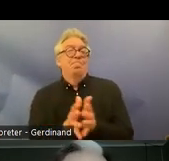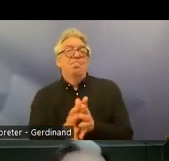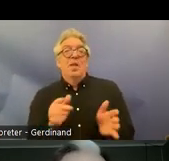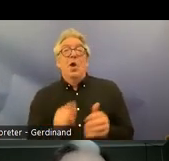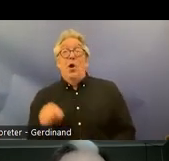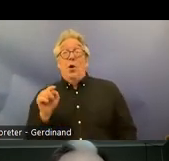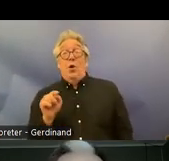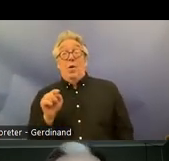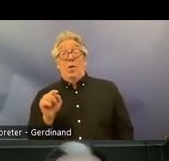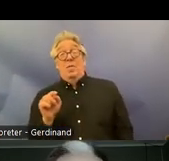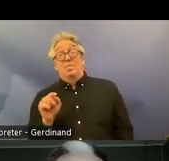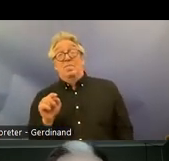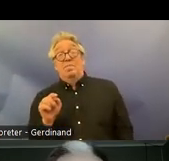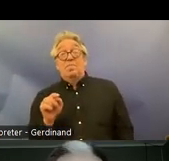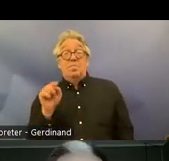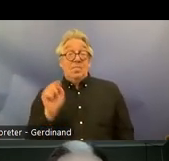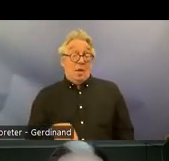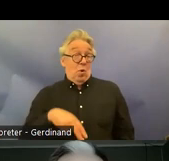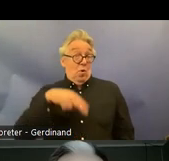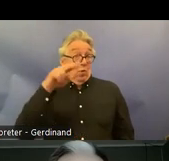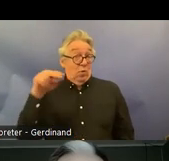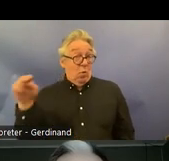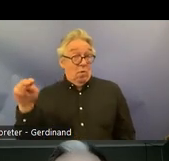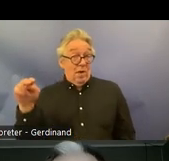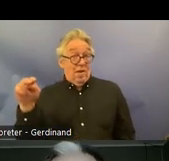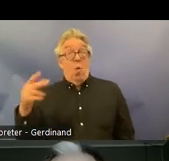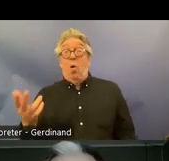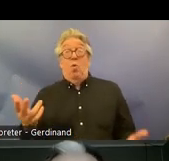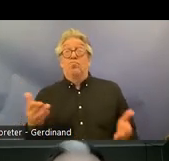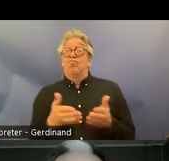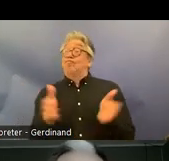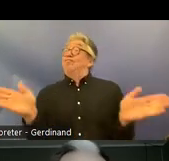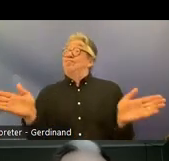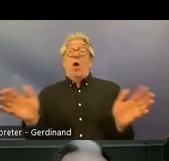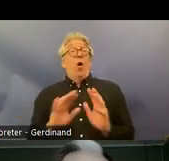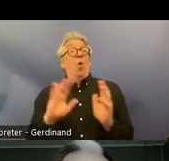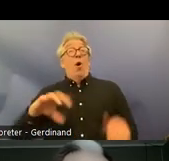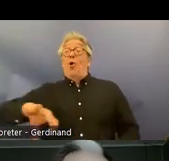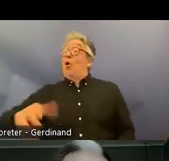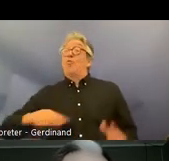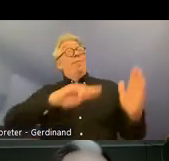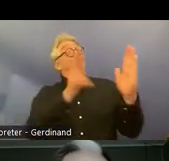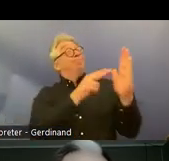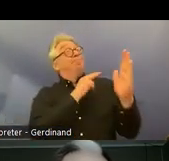are implemented more broadly in National Law um and